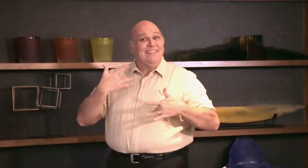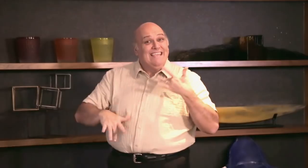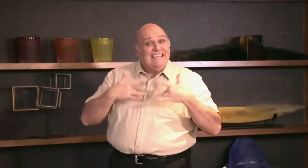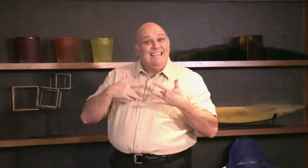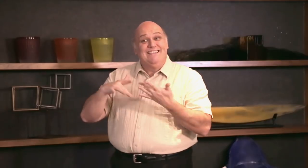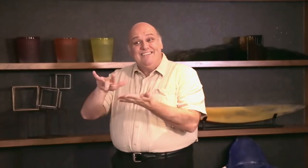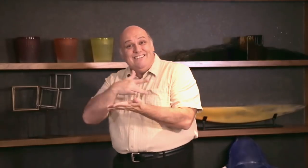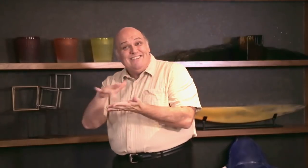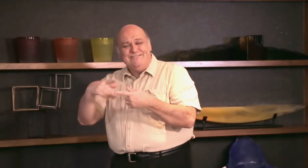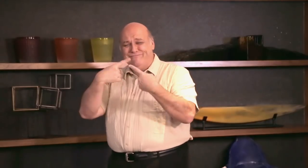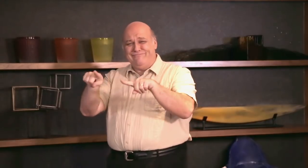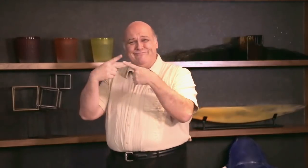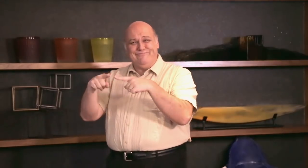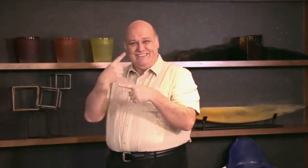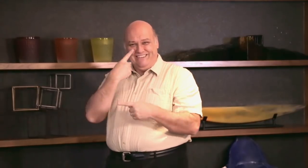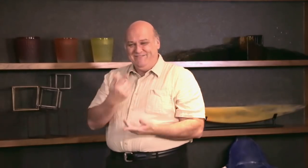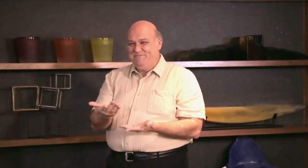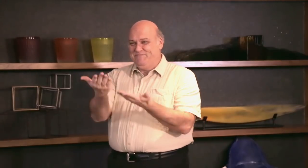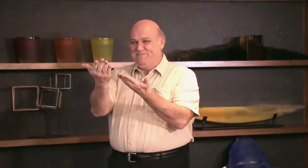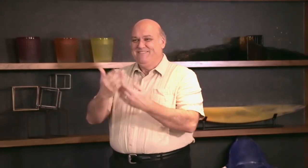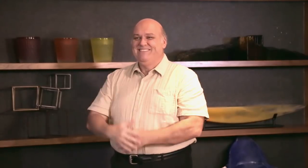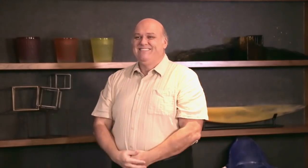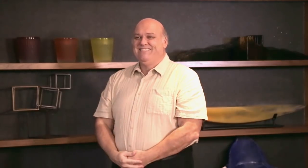theater, dancing and so forth. Let's see today's stories!